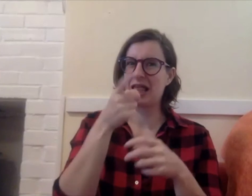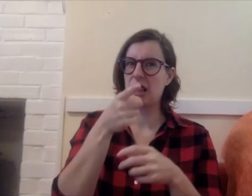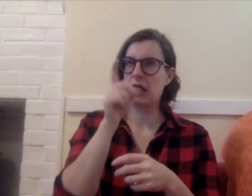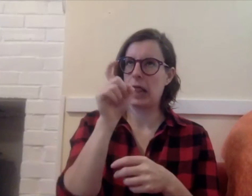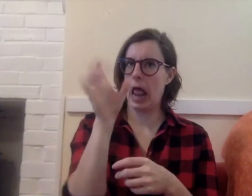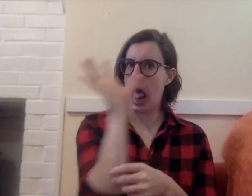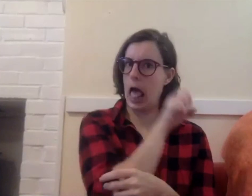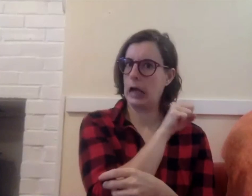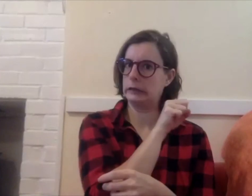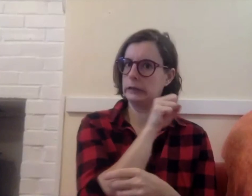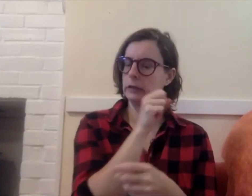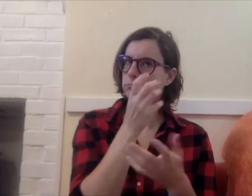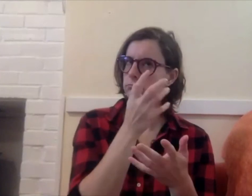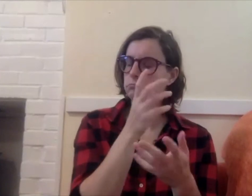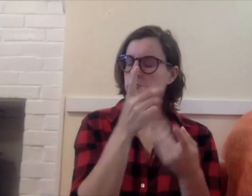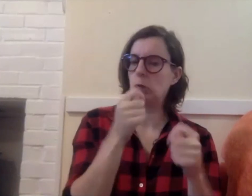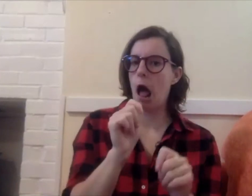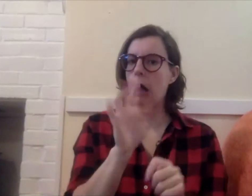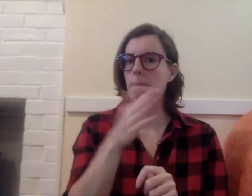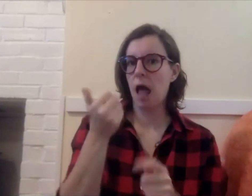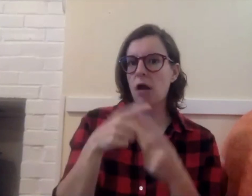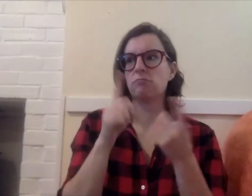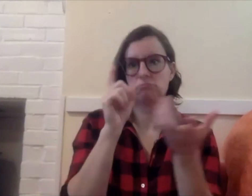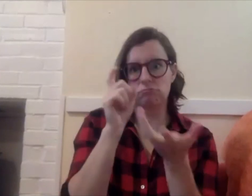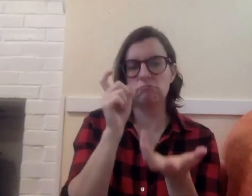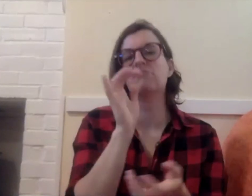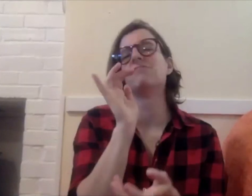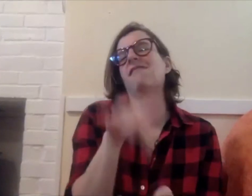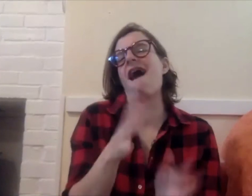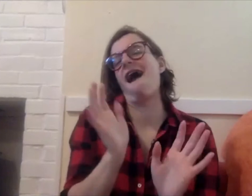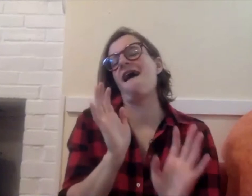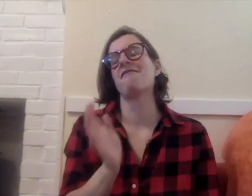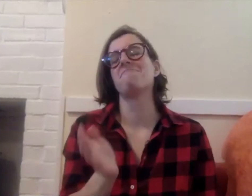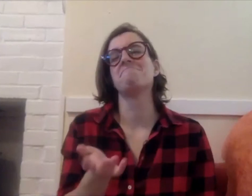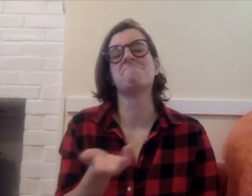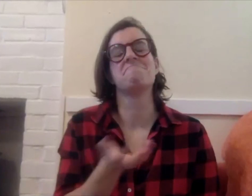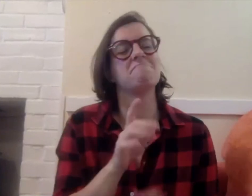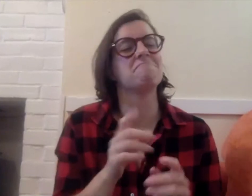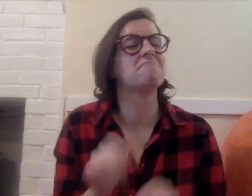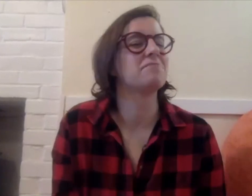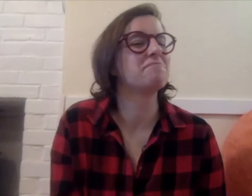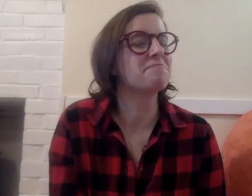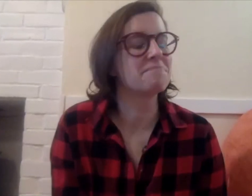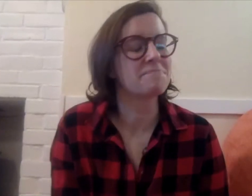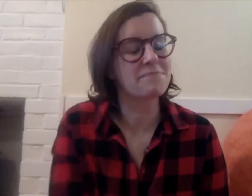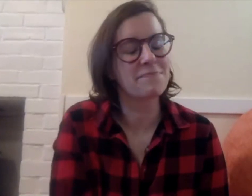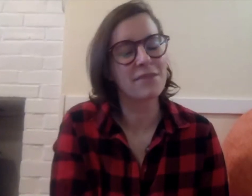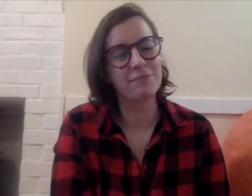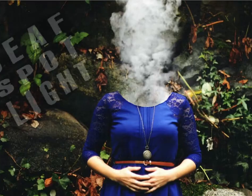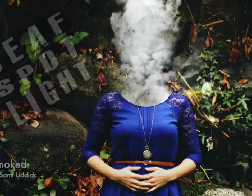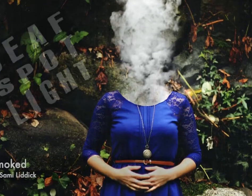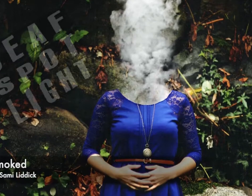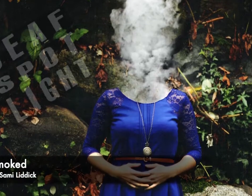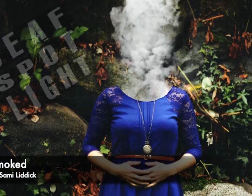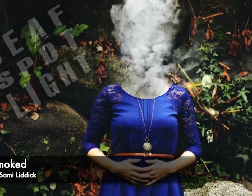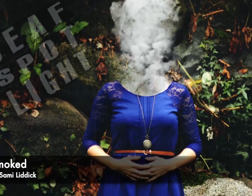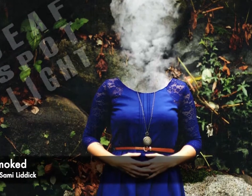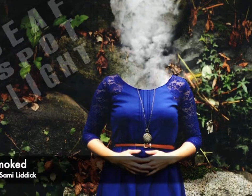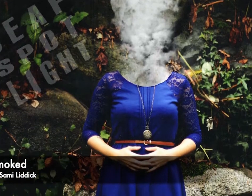you shoot but that's not the case with film. Shooting with film is really about making your best educated guess.